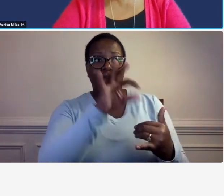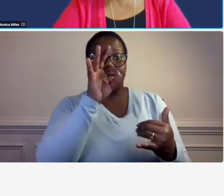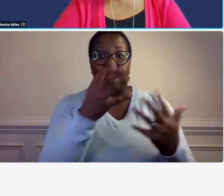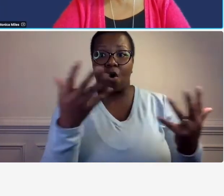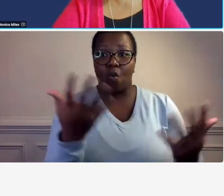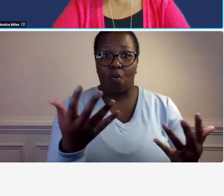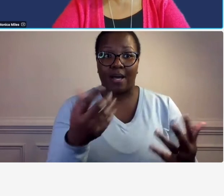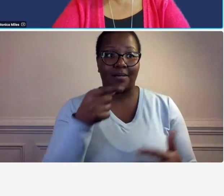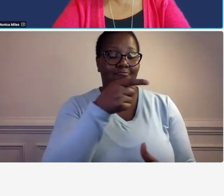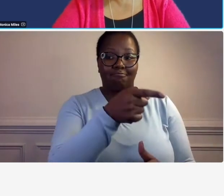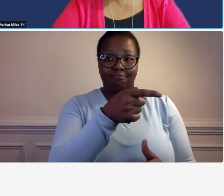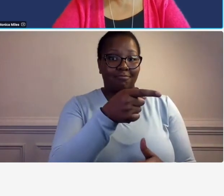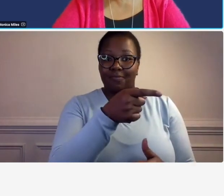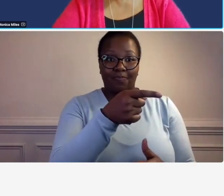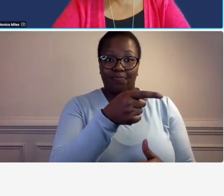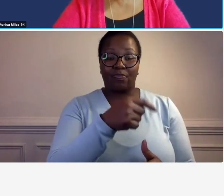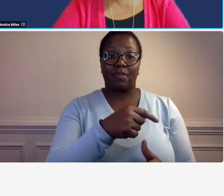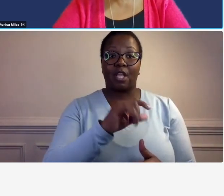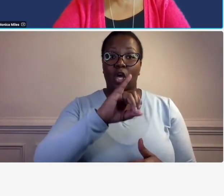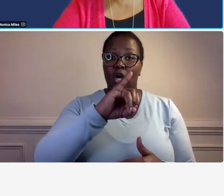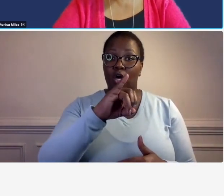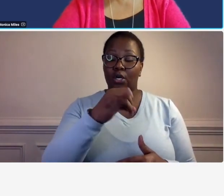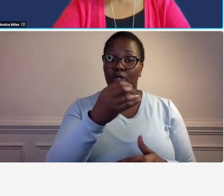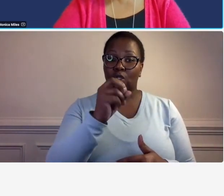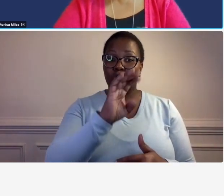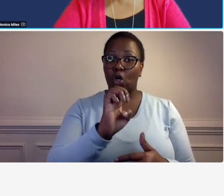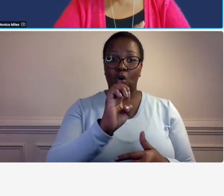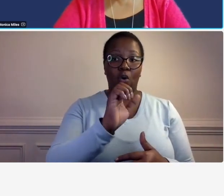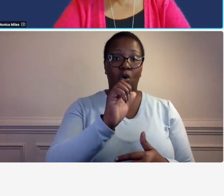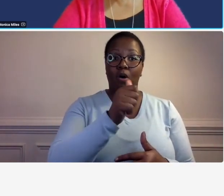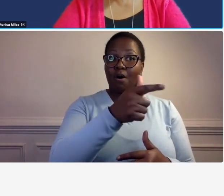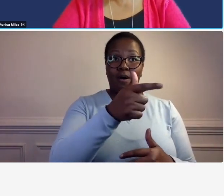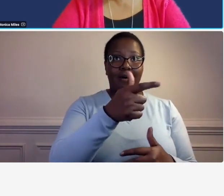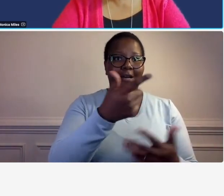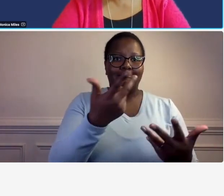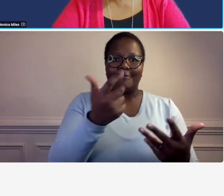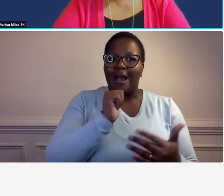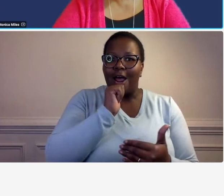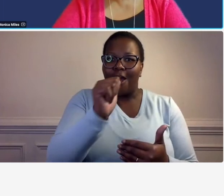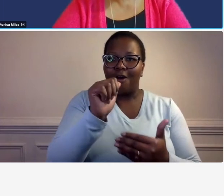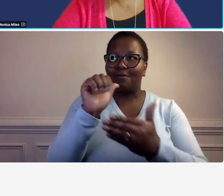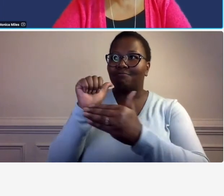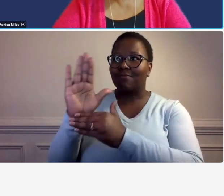failed to submit a time sheet that was signed by him by joe and approved by joe's supervisor